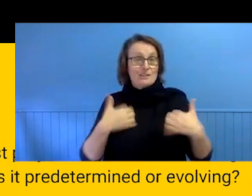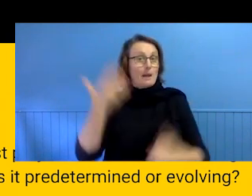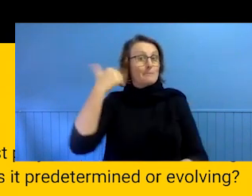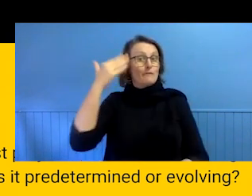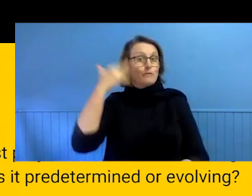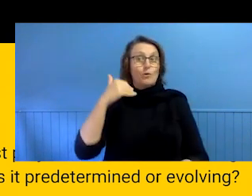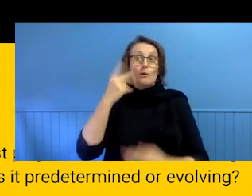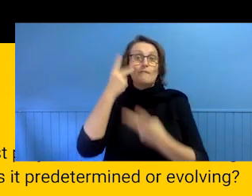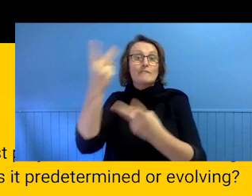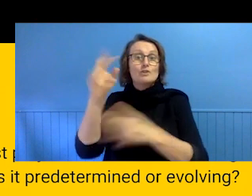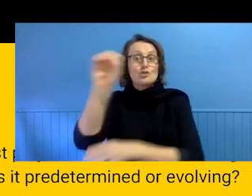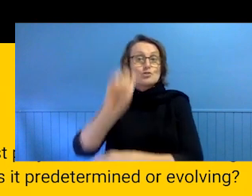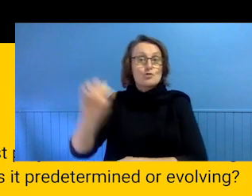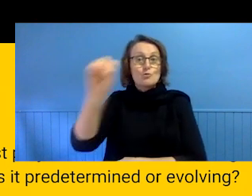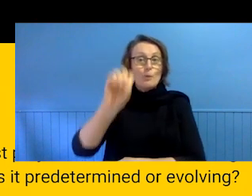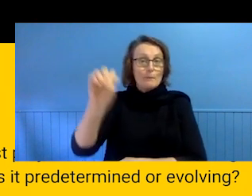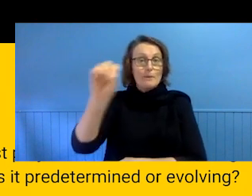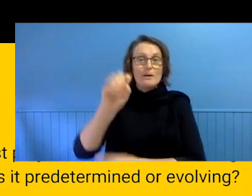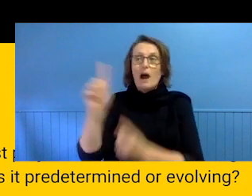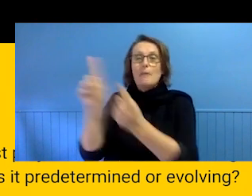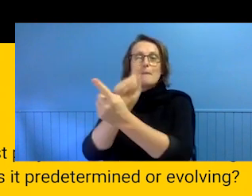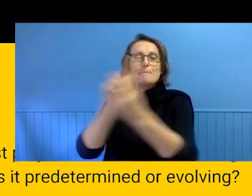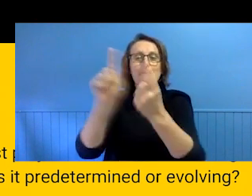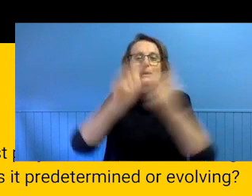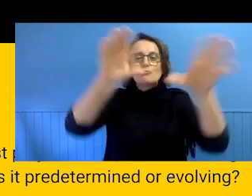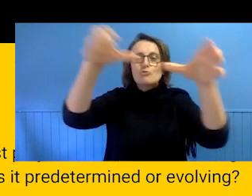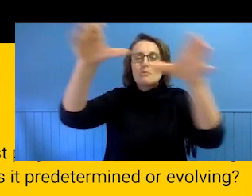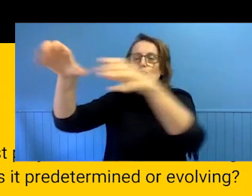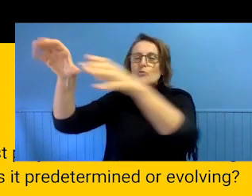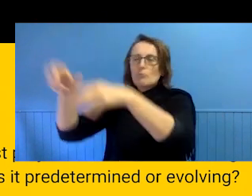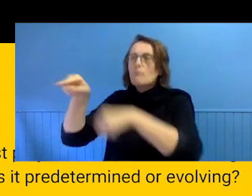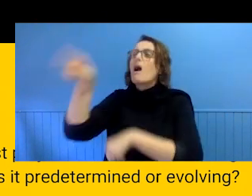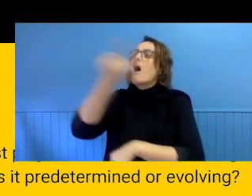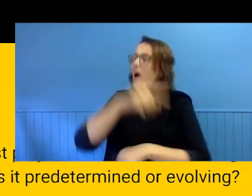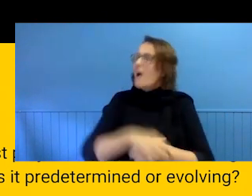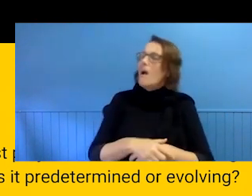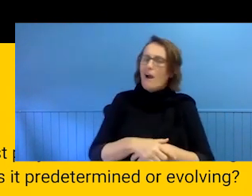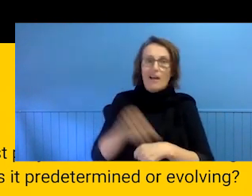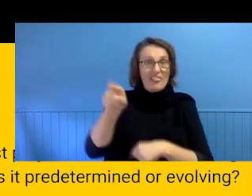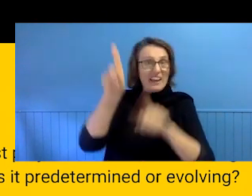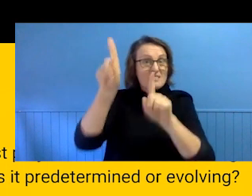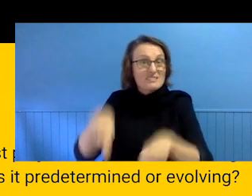met with Gob Squad another collective and learnt that they start their working day at 11am.